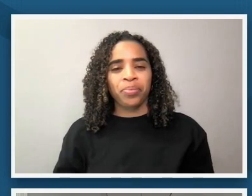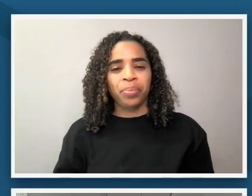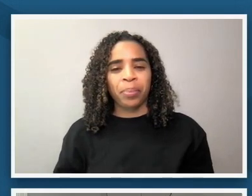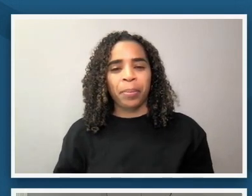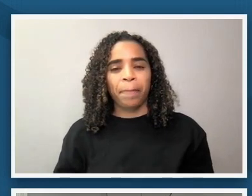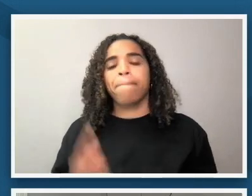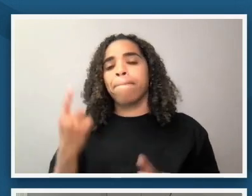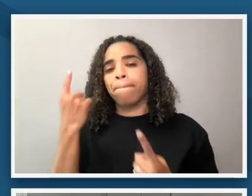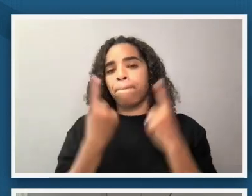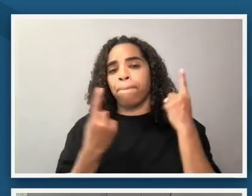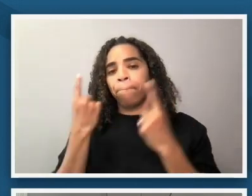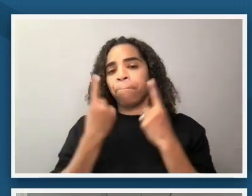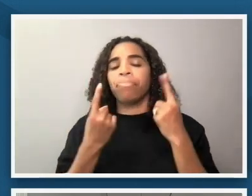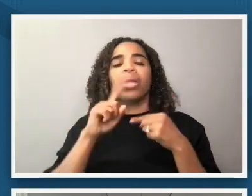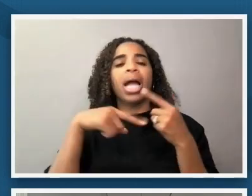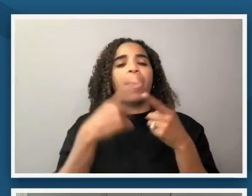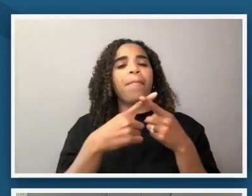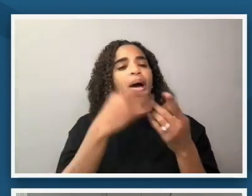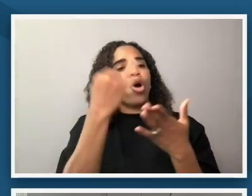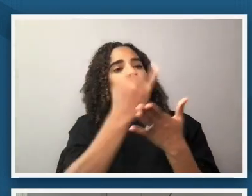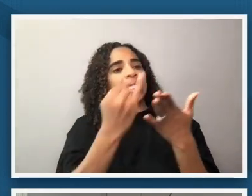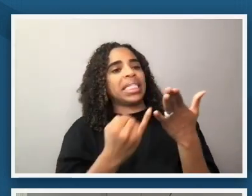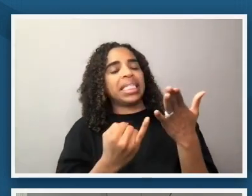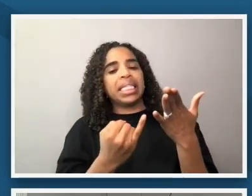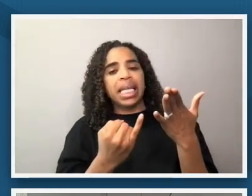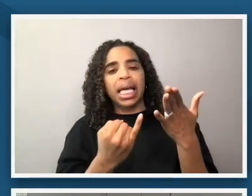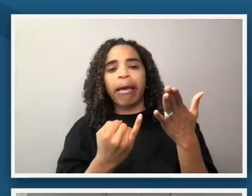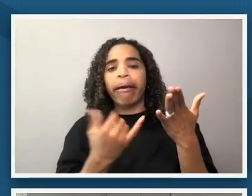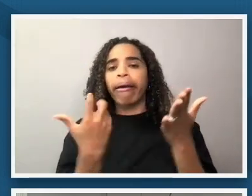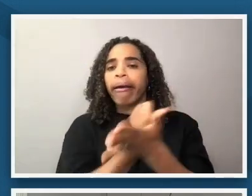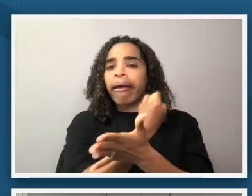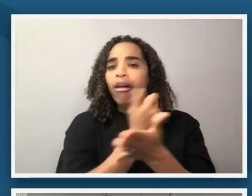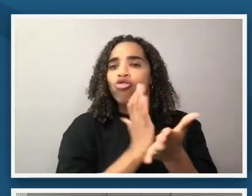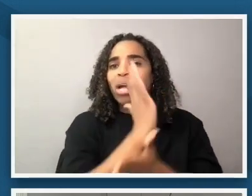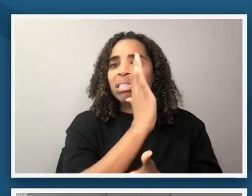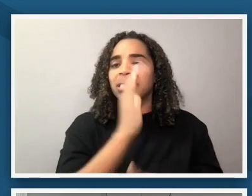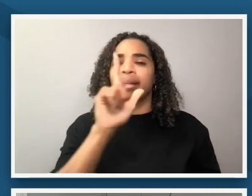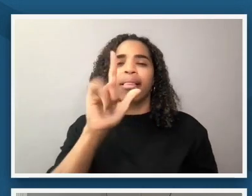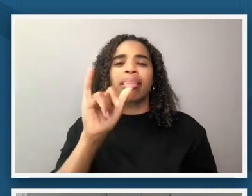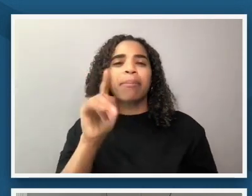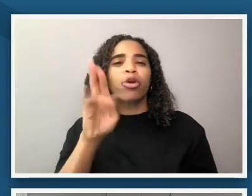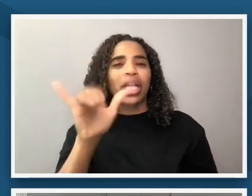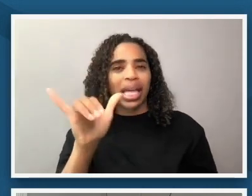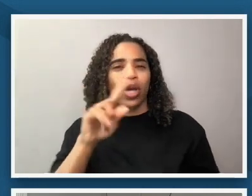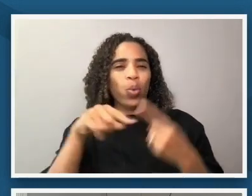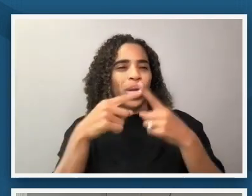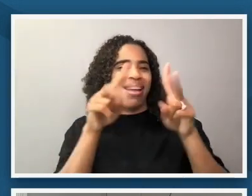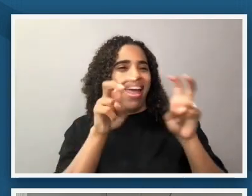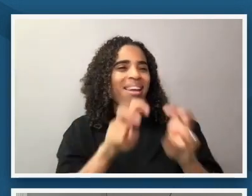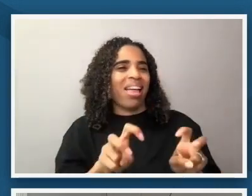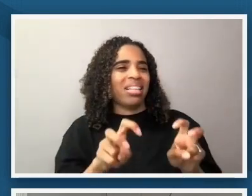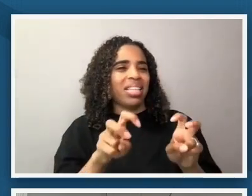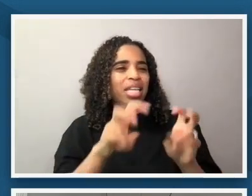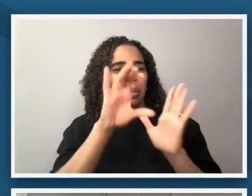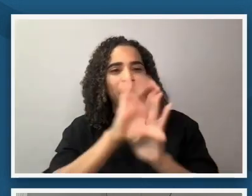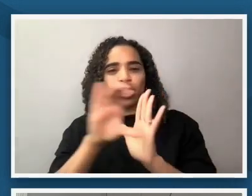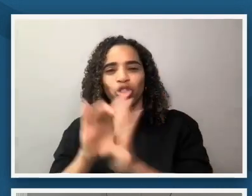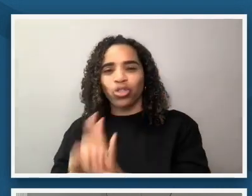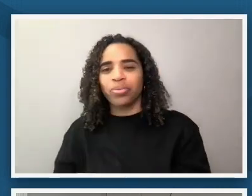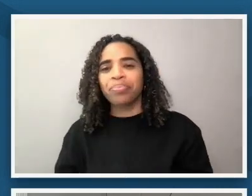artistic liberty when analyzing images